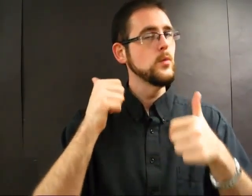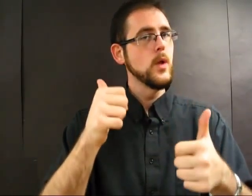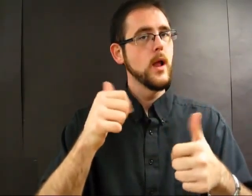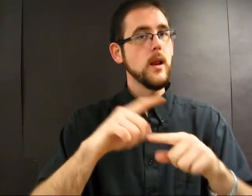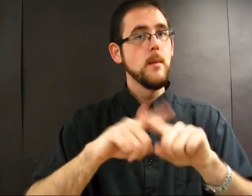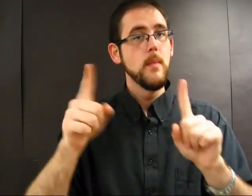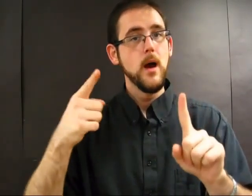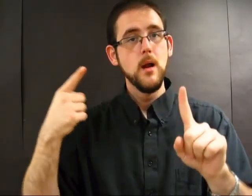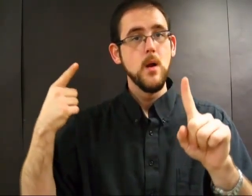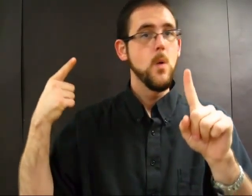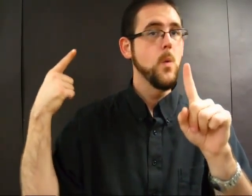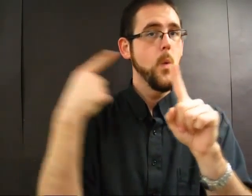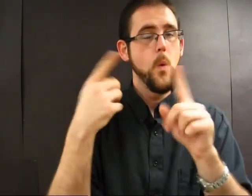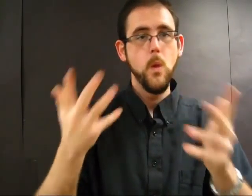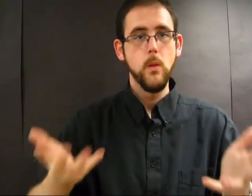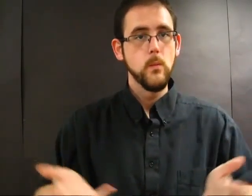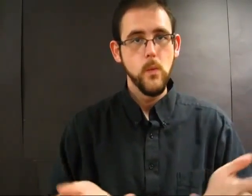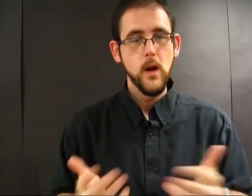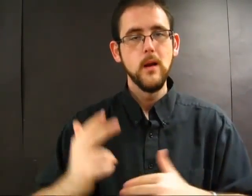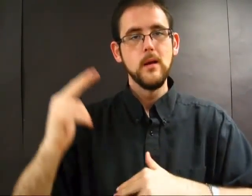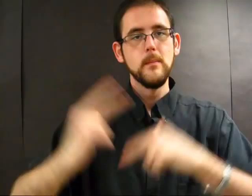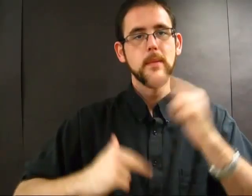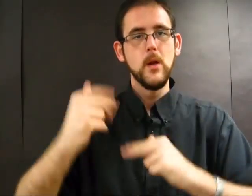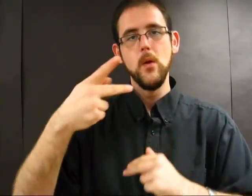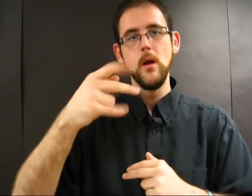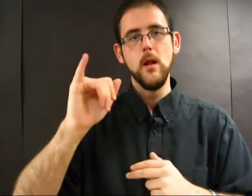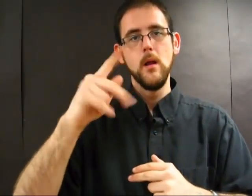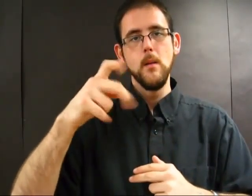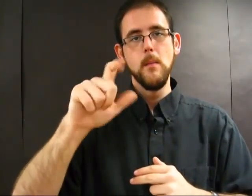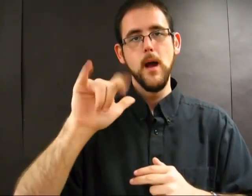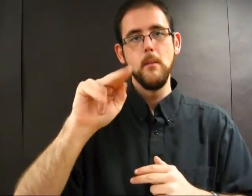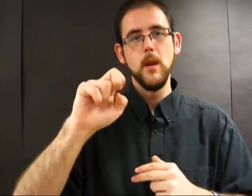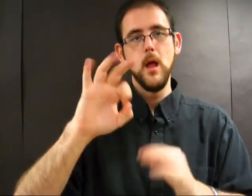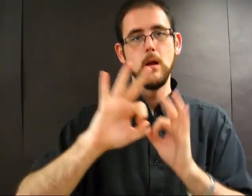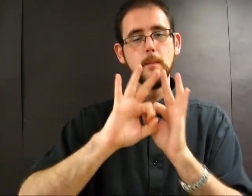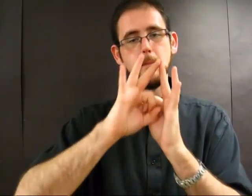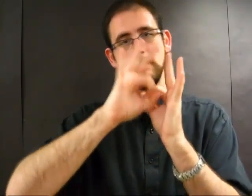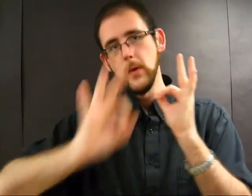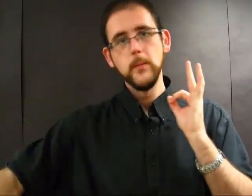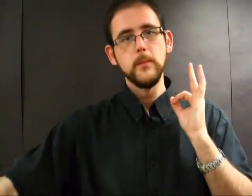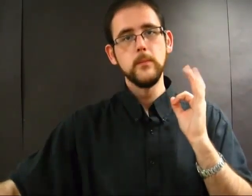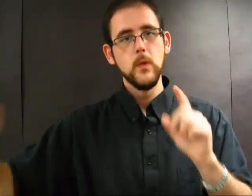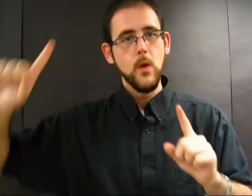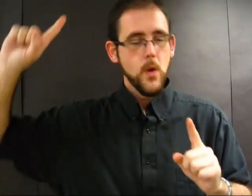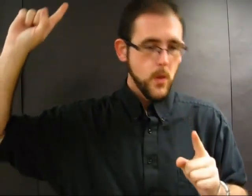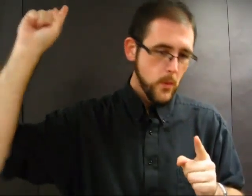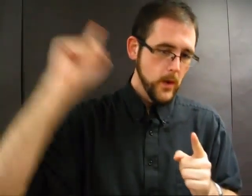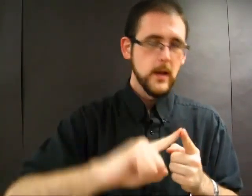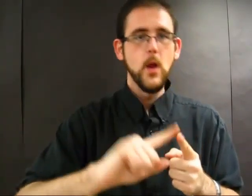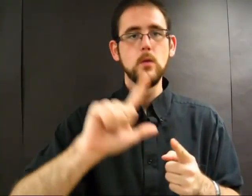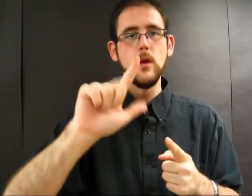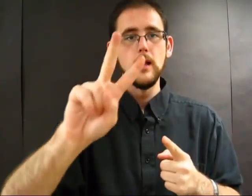great, but the goal really is to build a pipeline to cities like Las Vegas,